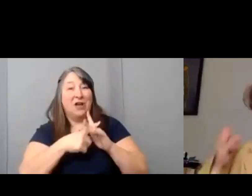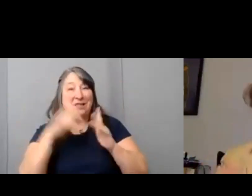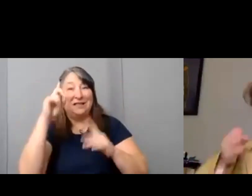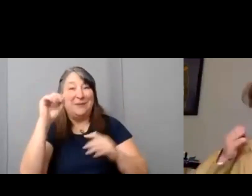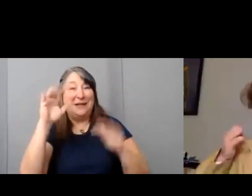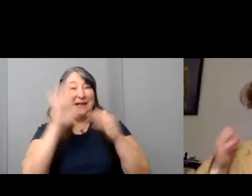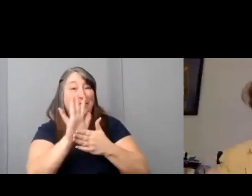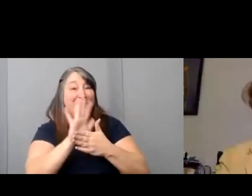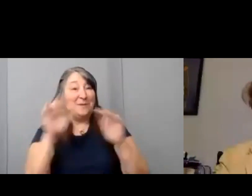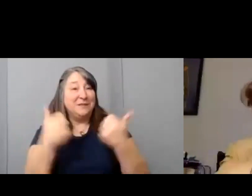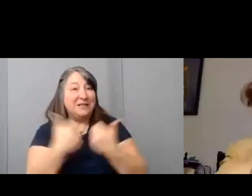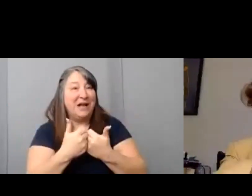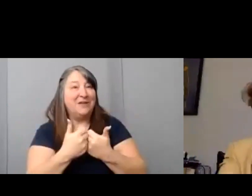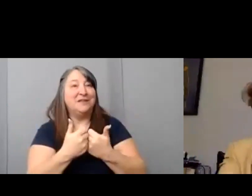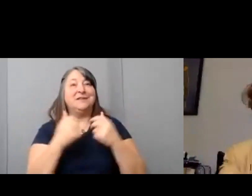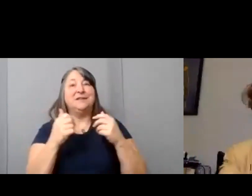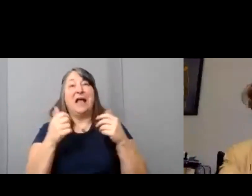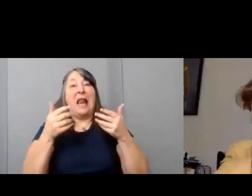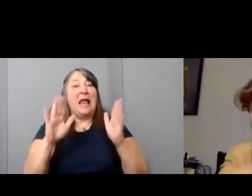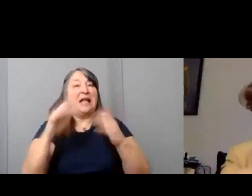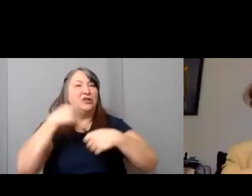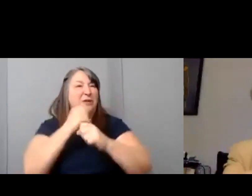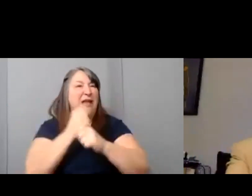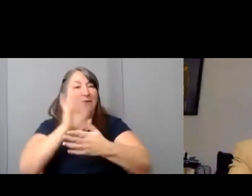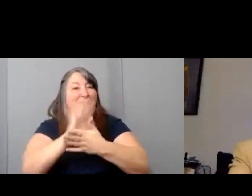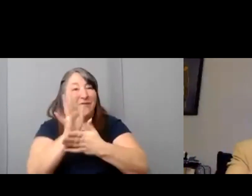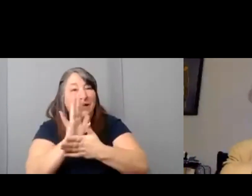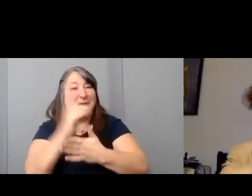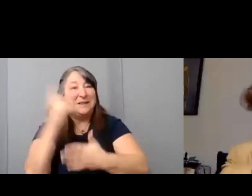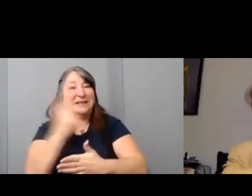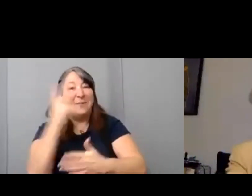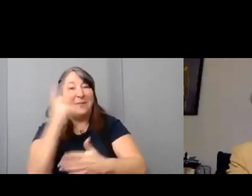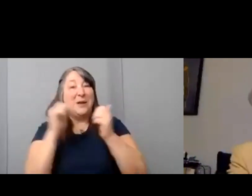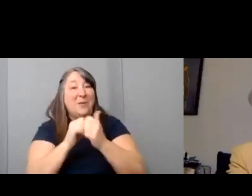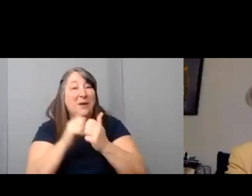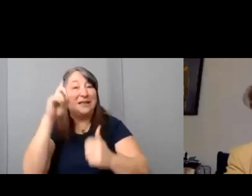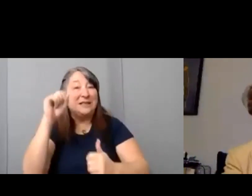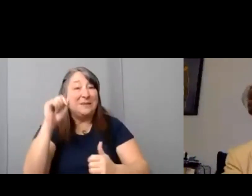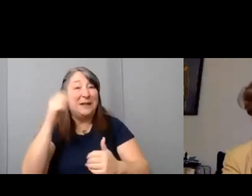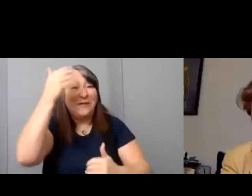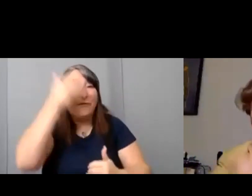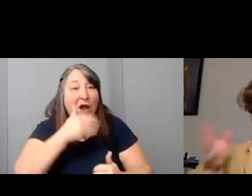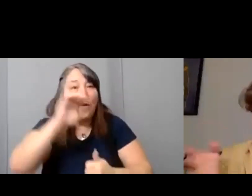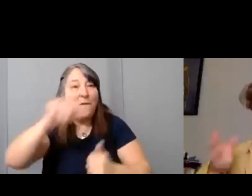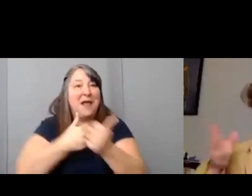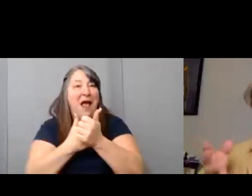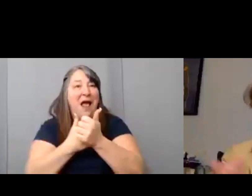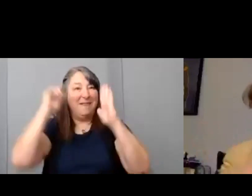let's let's create films that have somebody with a disability in front of or behind the camera. You know I partnered with Easterseals